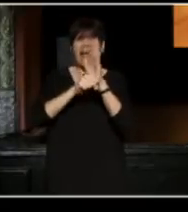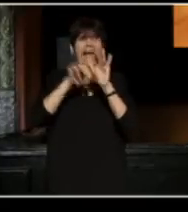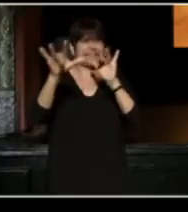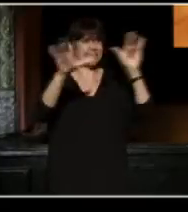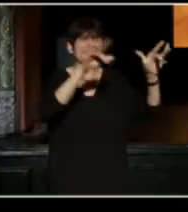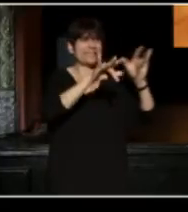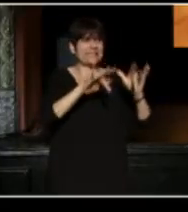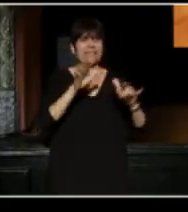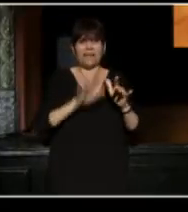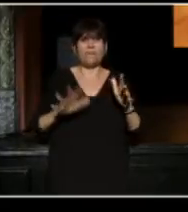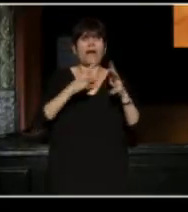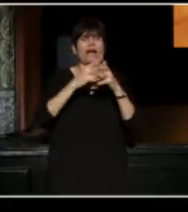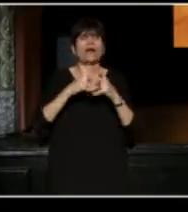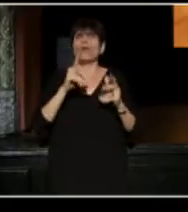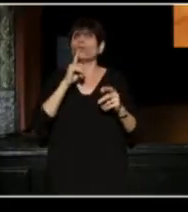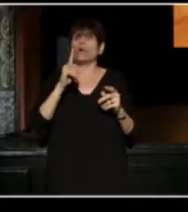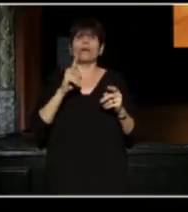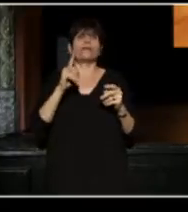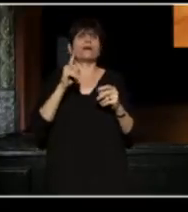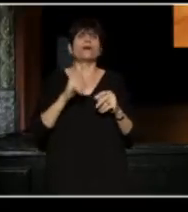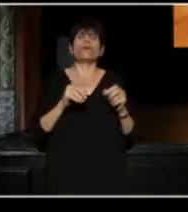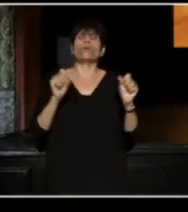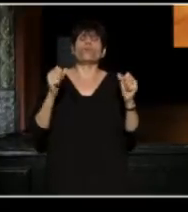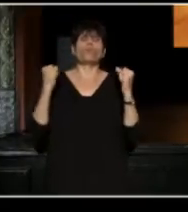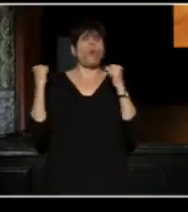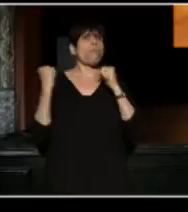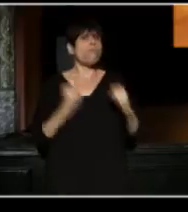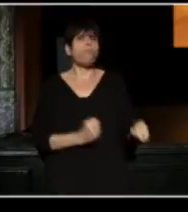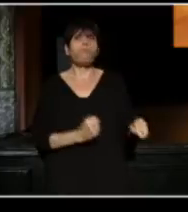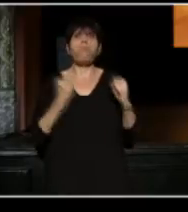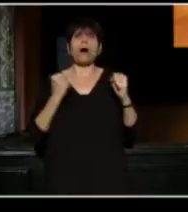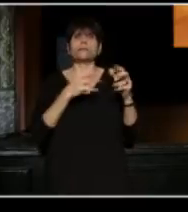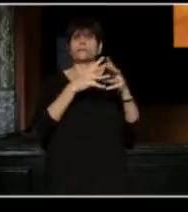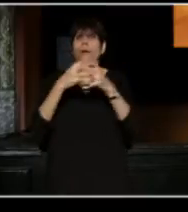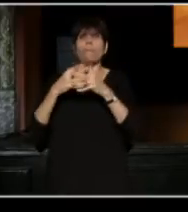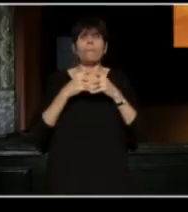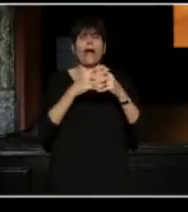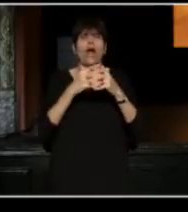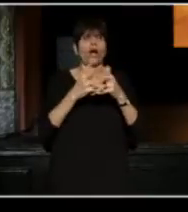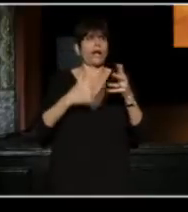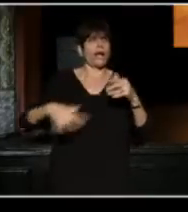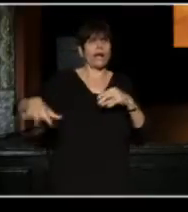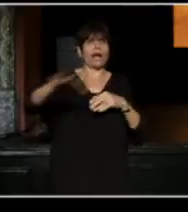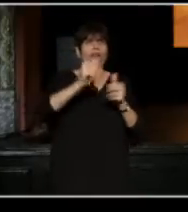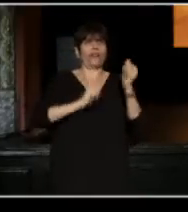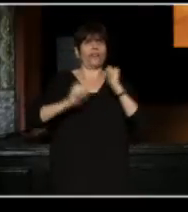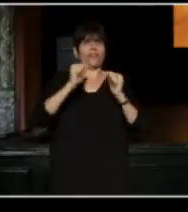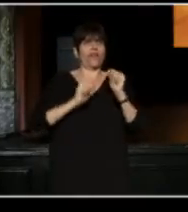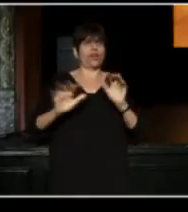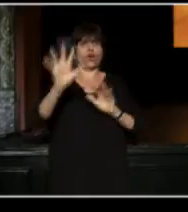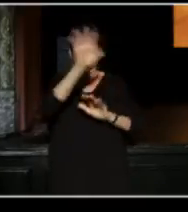and our robust American theatrical landscape. So many of us have collaborated together through New Harmony Project,